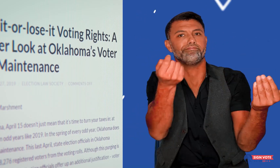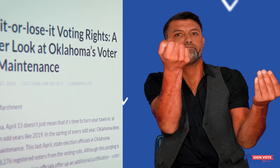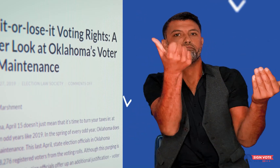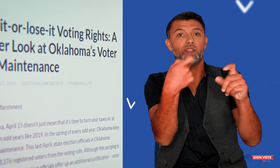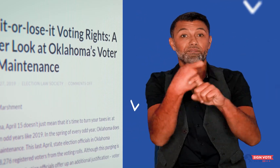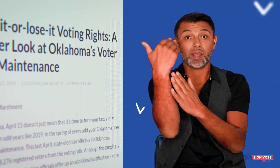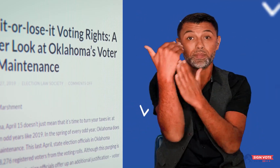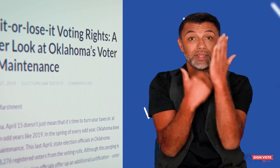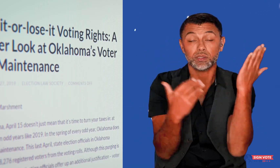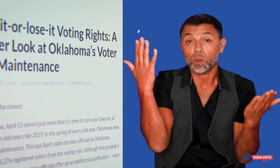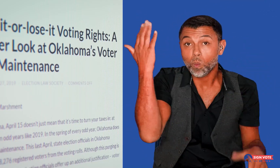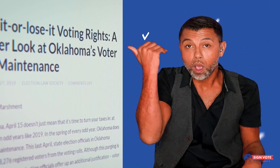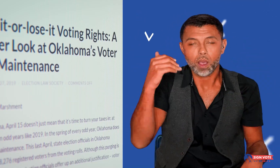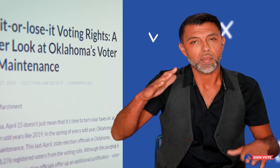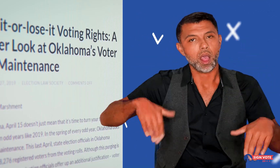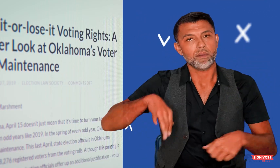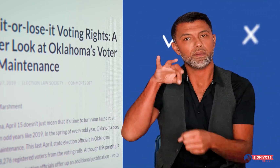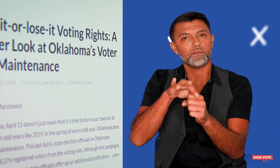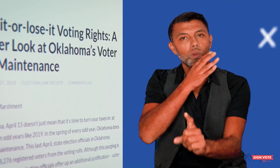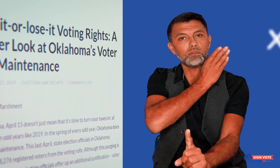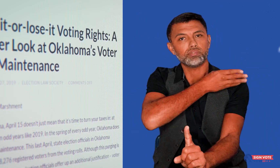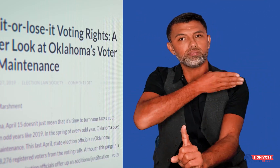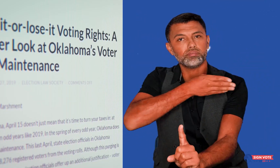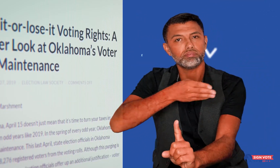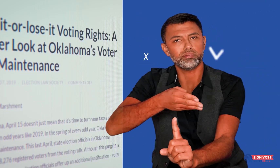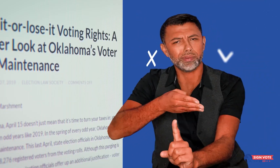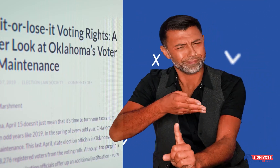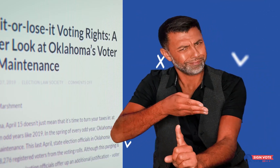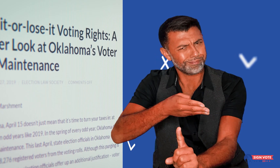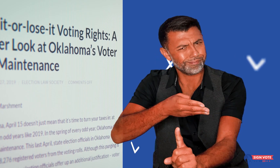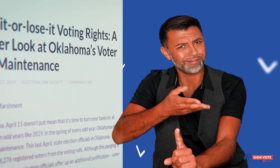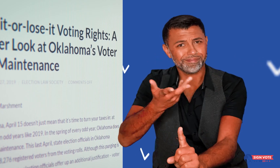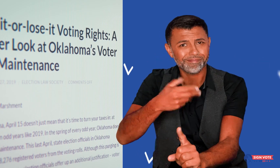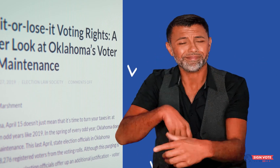who hadn't voted in multiple elections from the voter rolls.